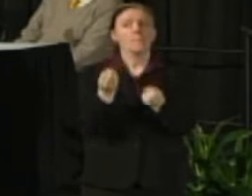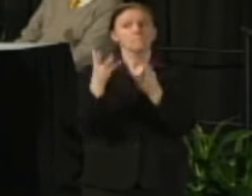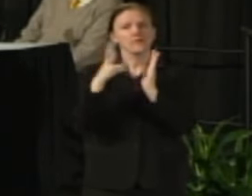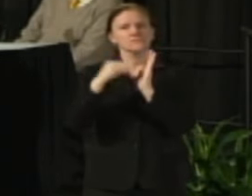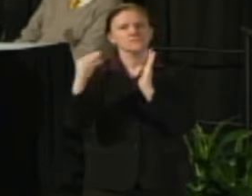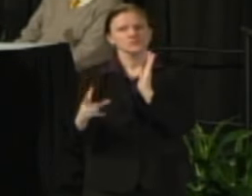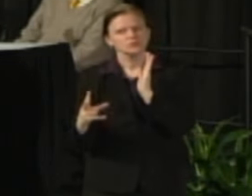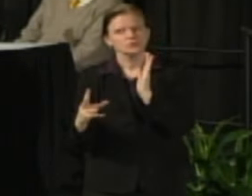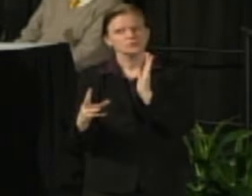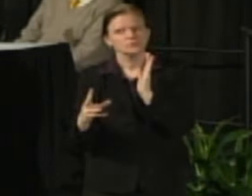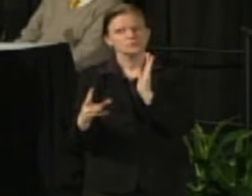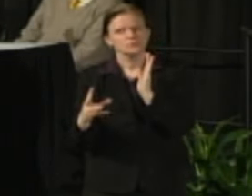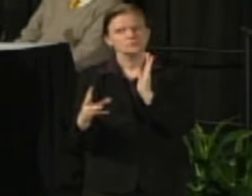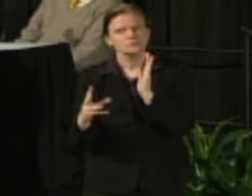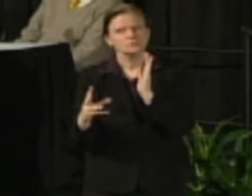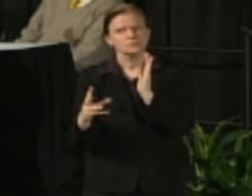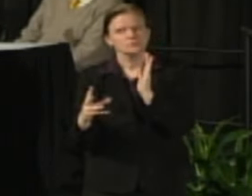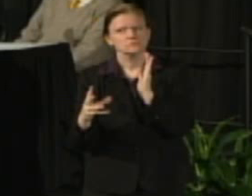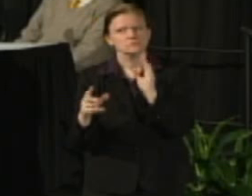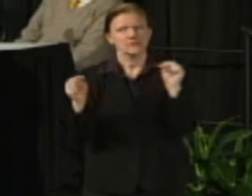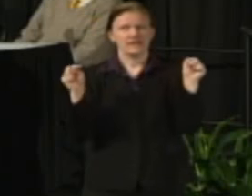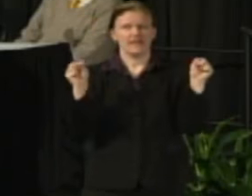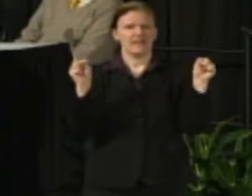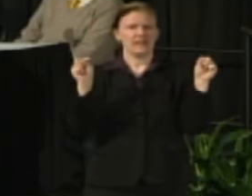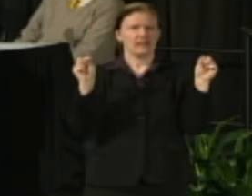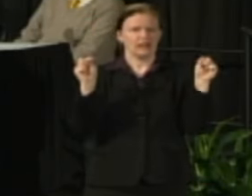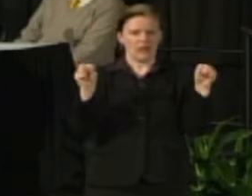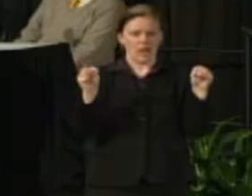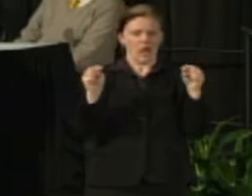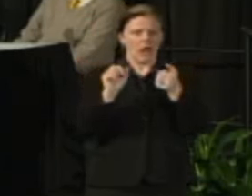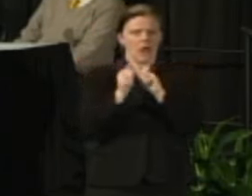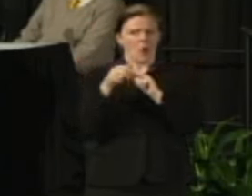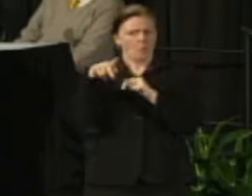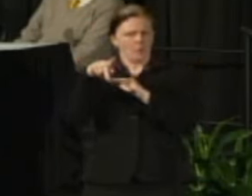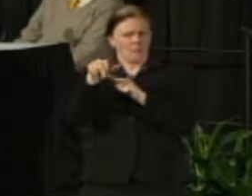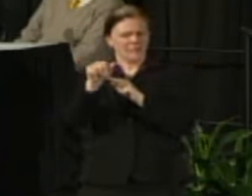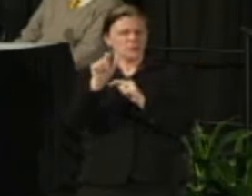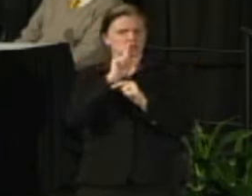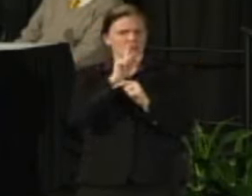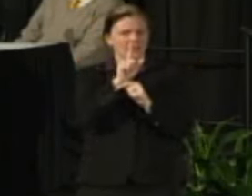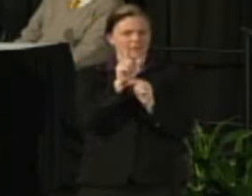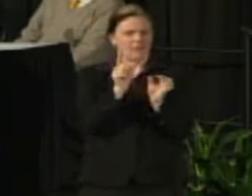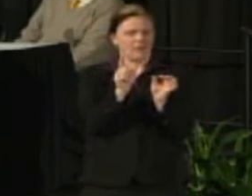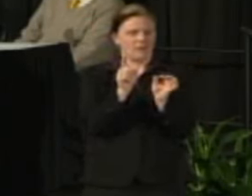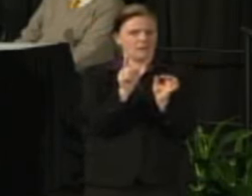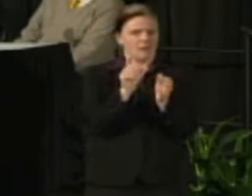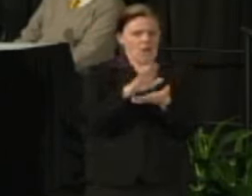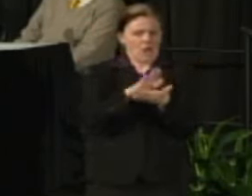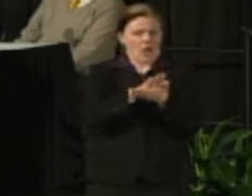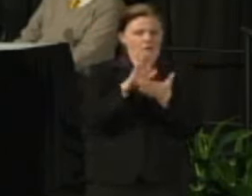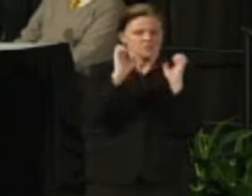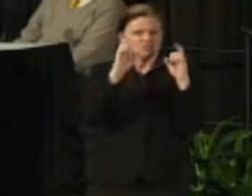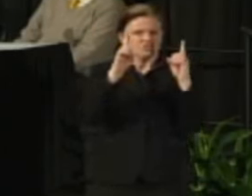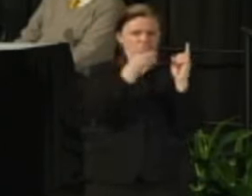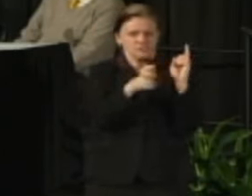So how are we going to assure that this isn't a vehicle of shifting the cost of the college education to our students?